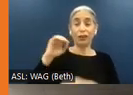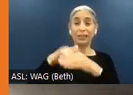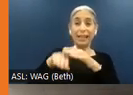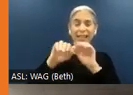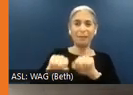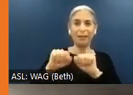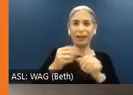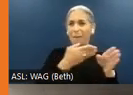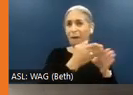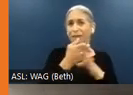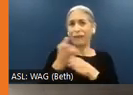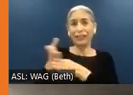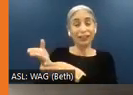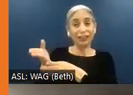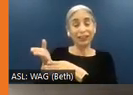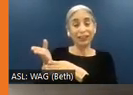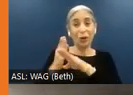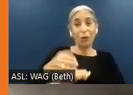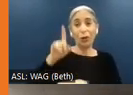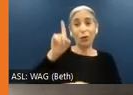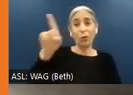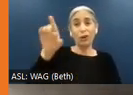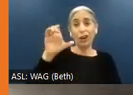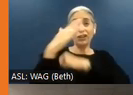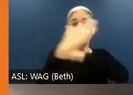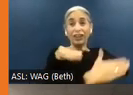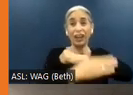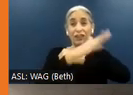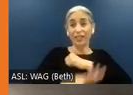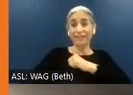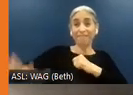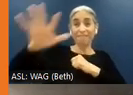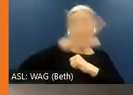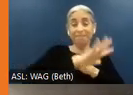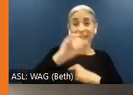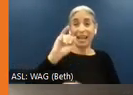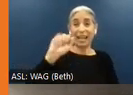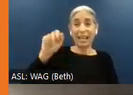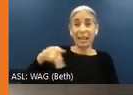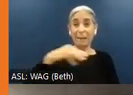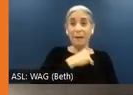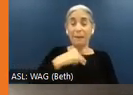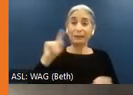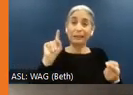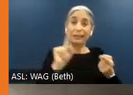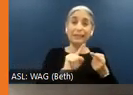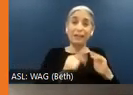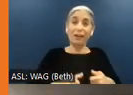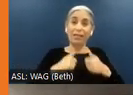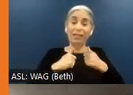professionals in over 100 countries. And IAAP members get discounts on live webinars and